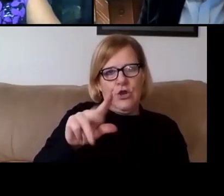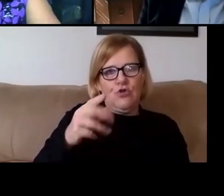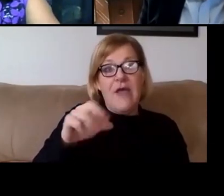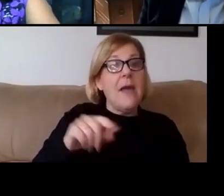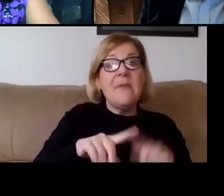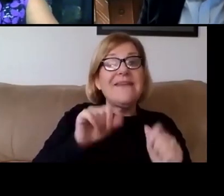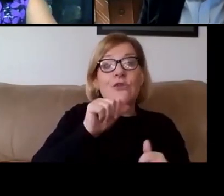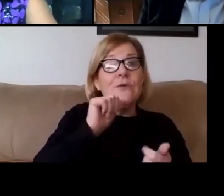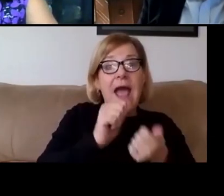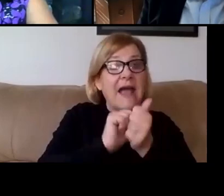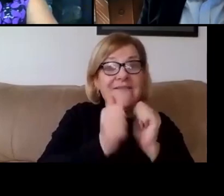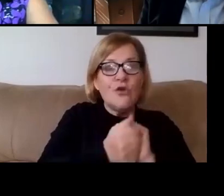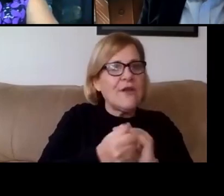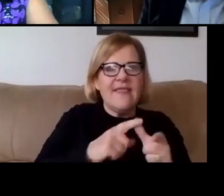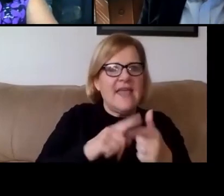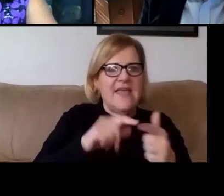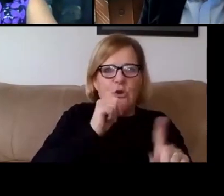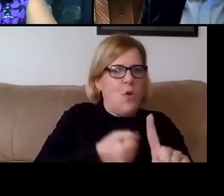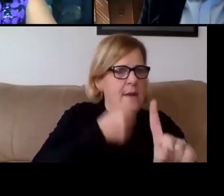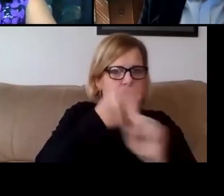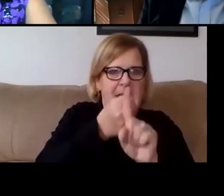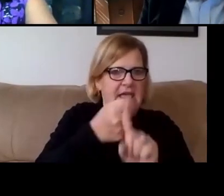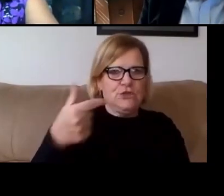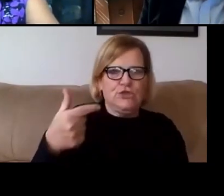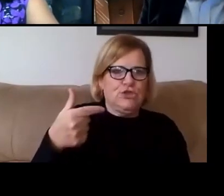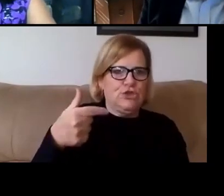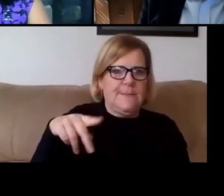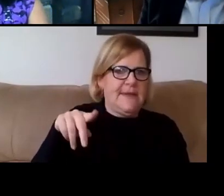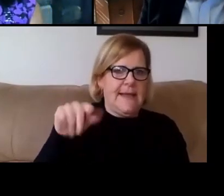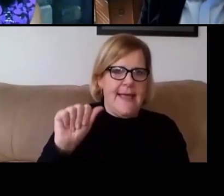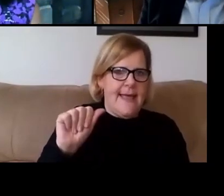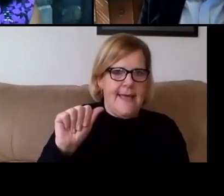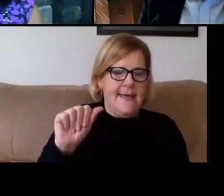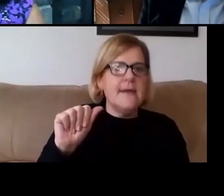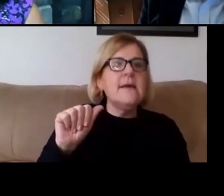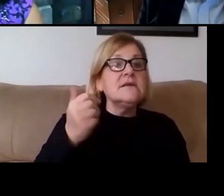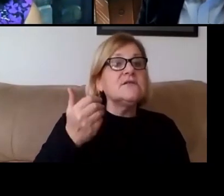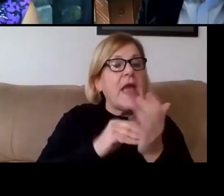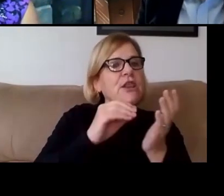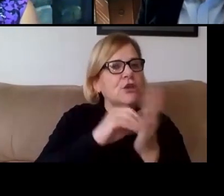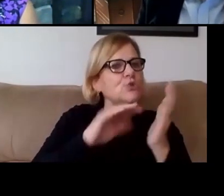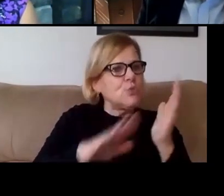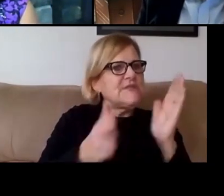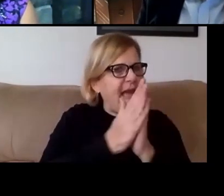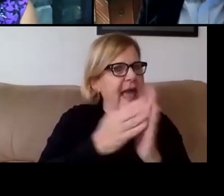then they would not impact the student's GPA. So again, our students have asked us to review that